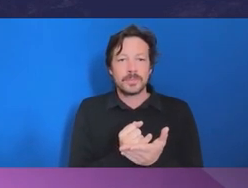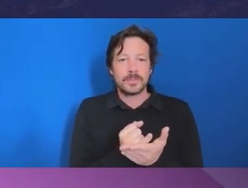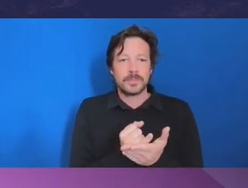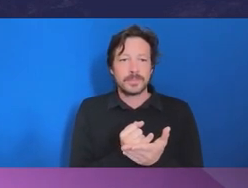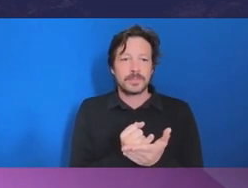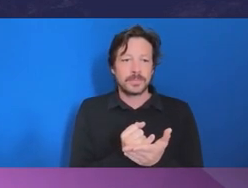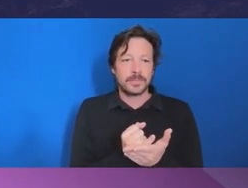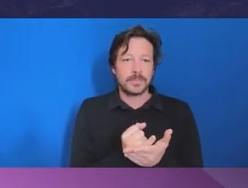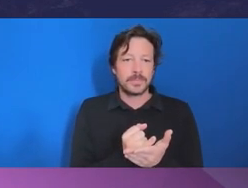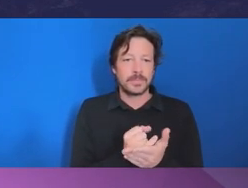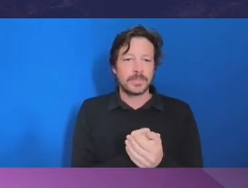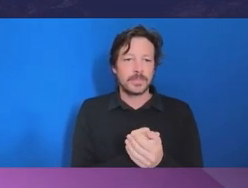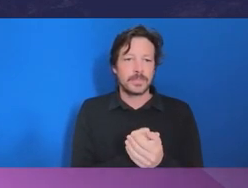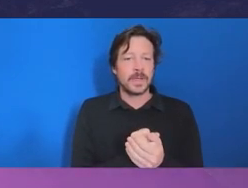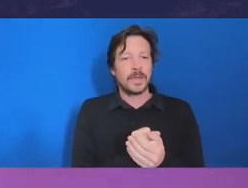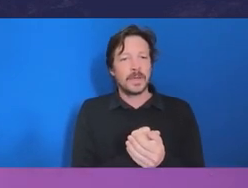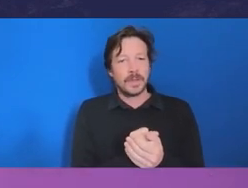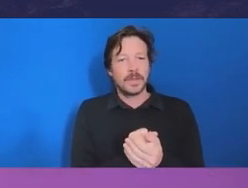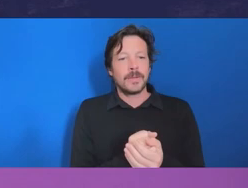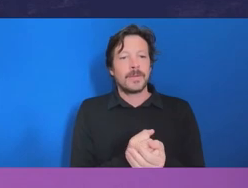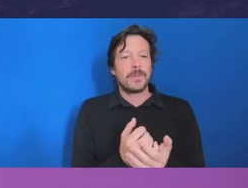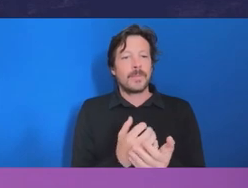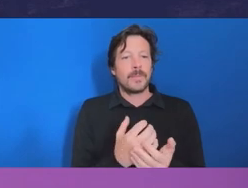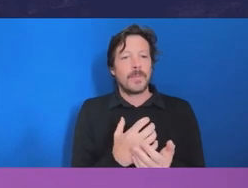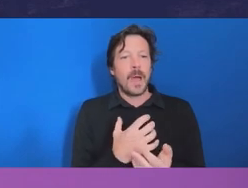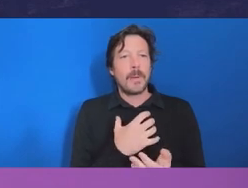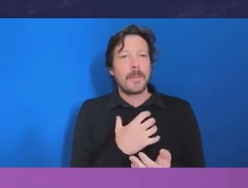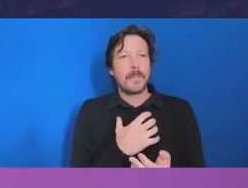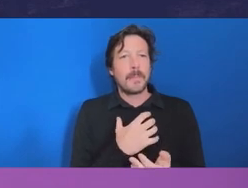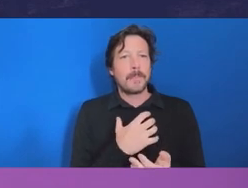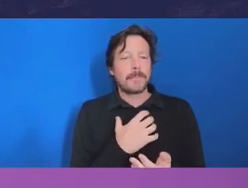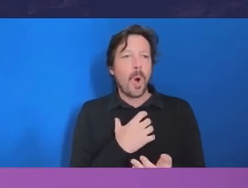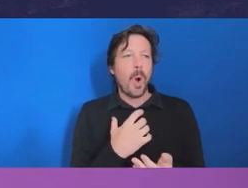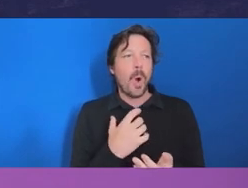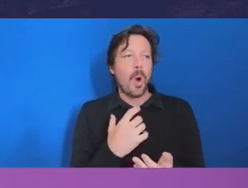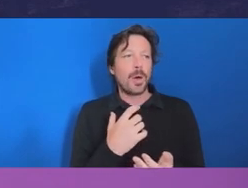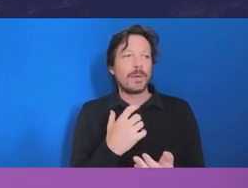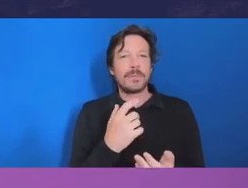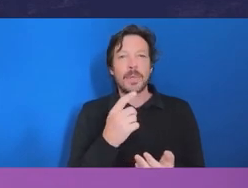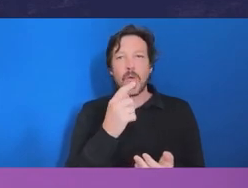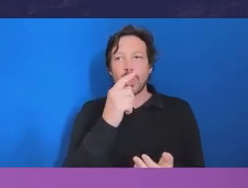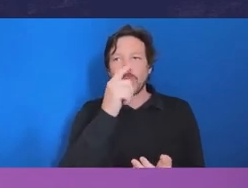it's much more likely that one can very speedily implement reforms within the organization